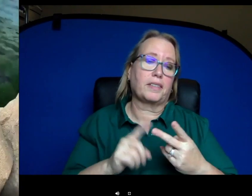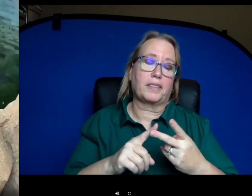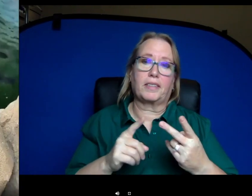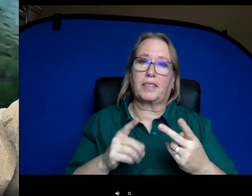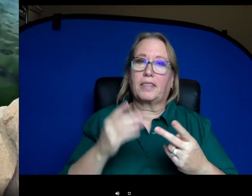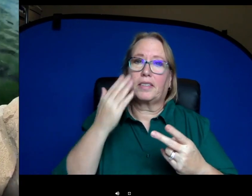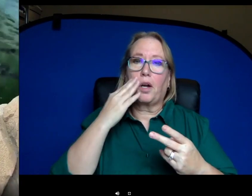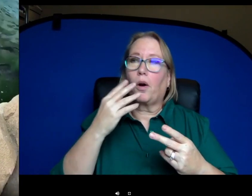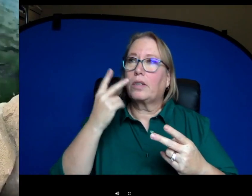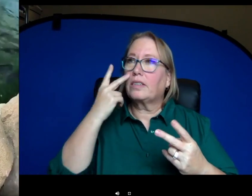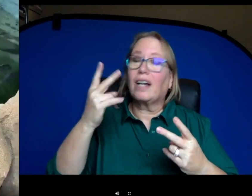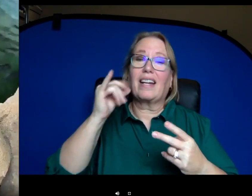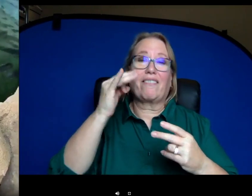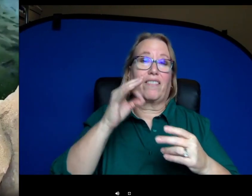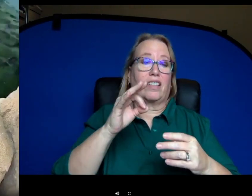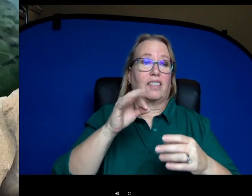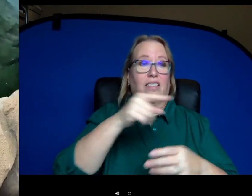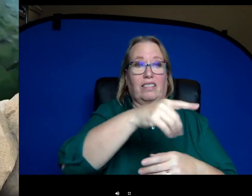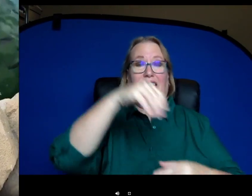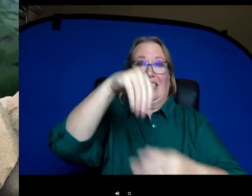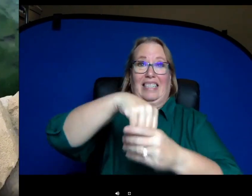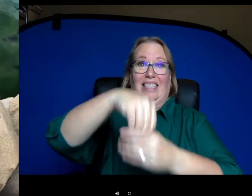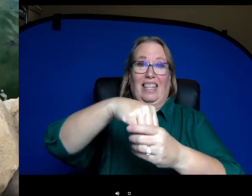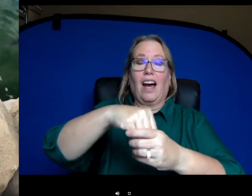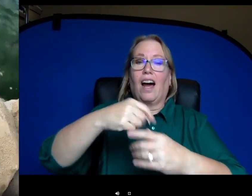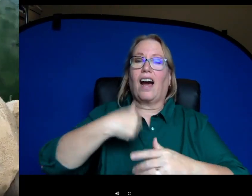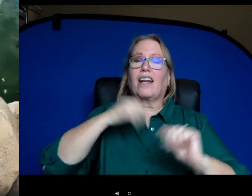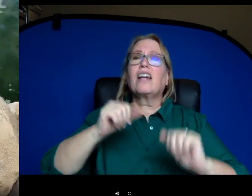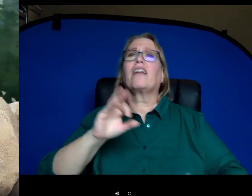sound. If she's inside I can call her name and she will come out. So she's a